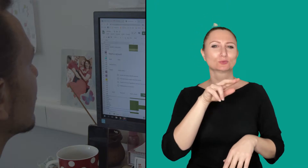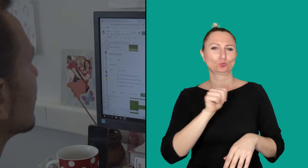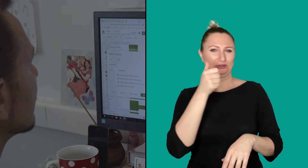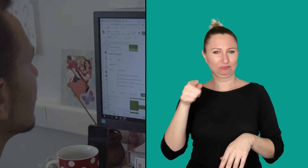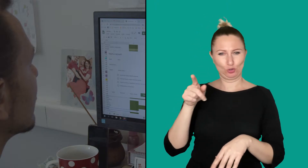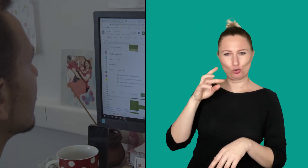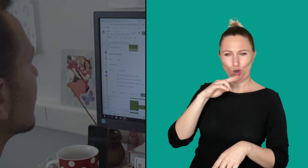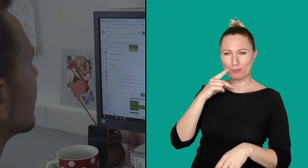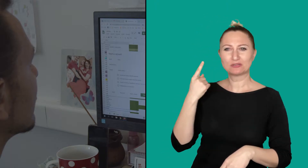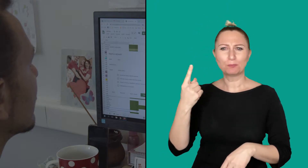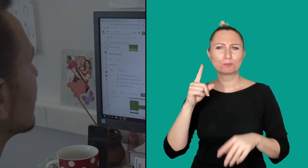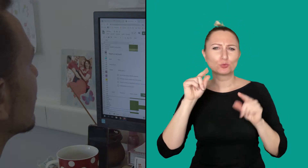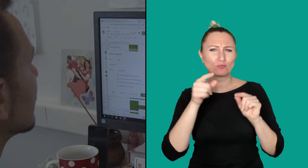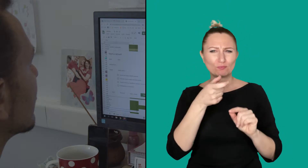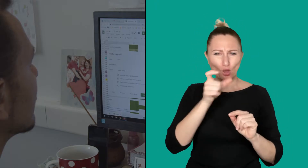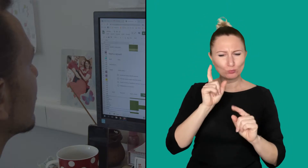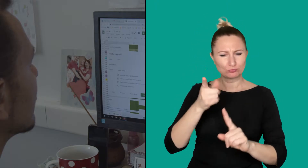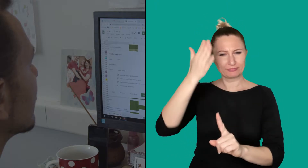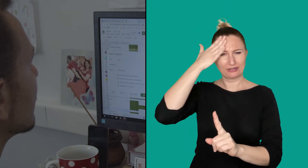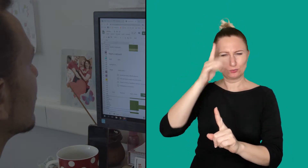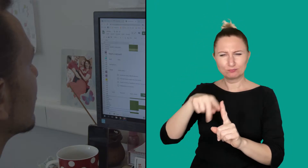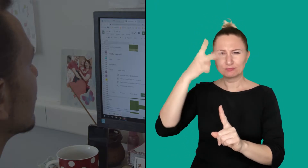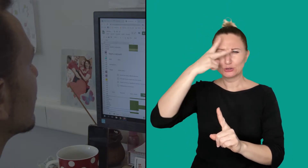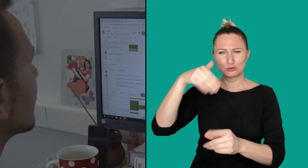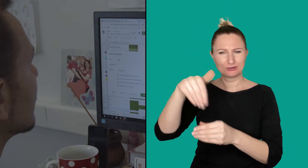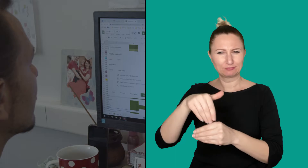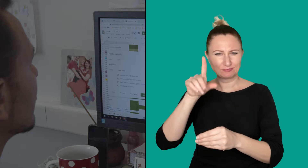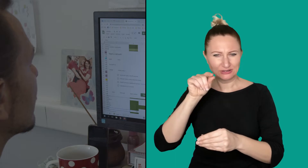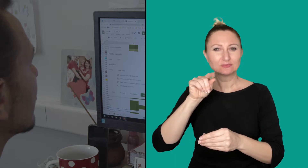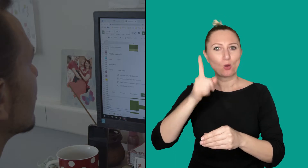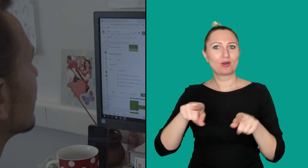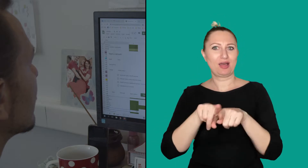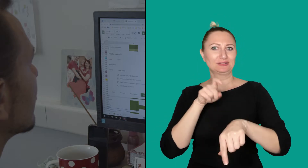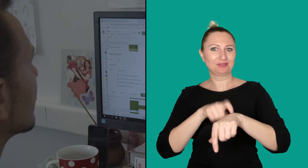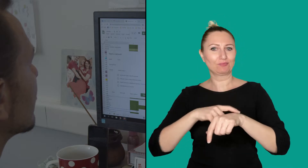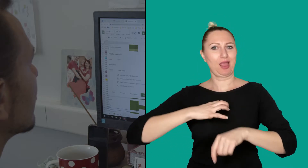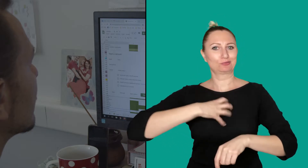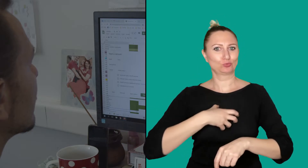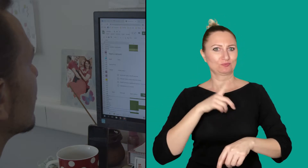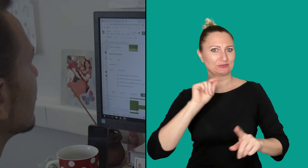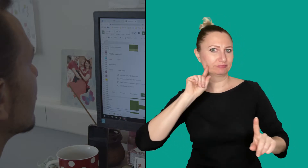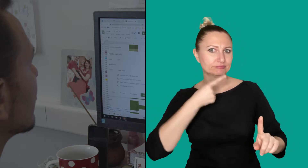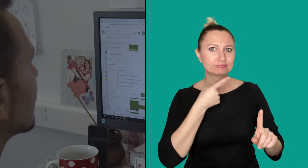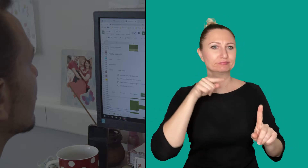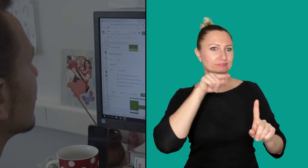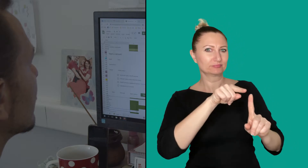First, he needs to know and understand the meanings of words. He needs to know how deaf people think